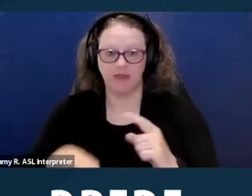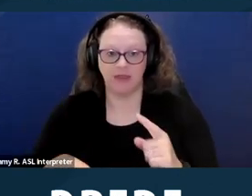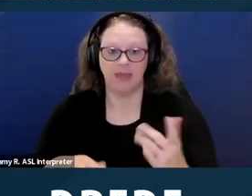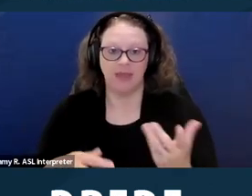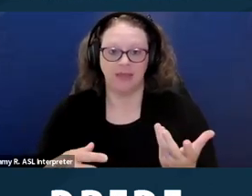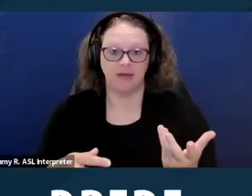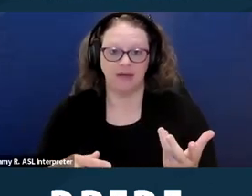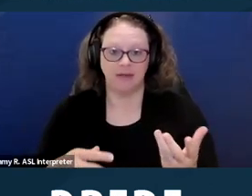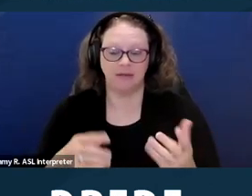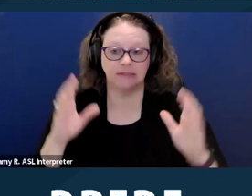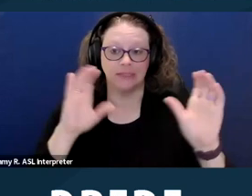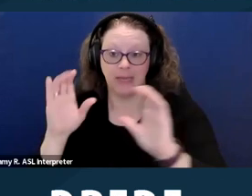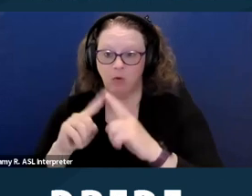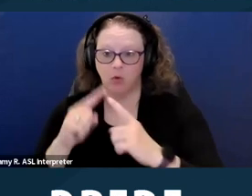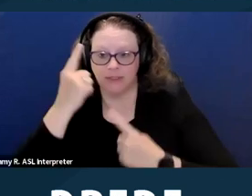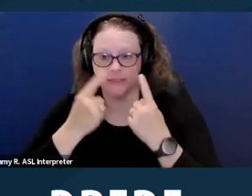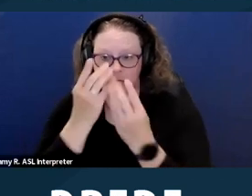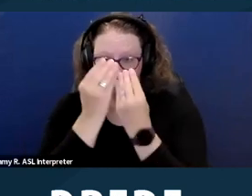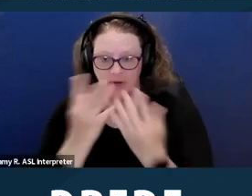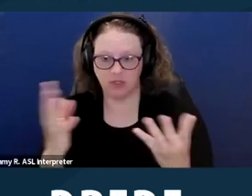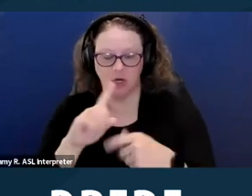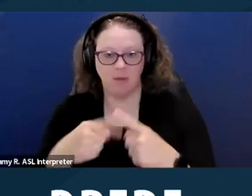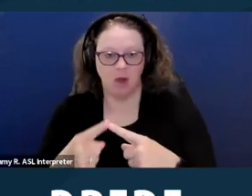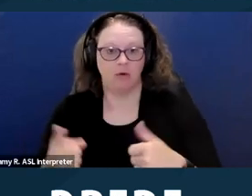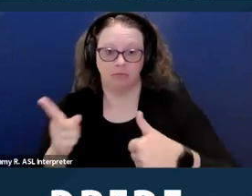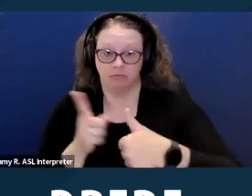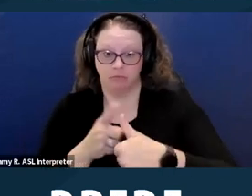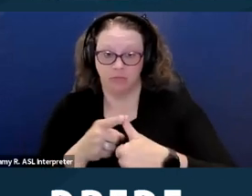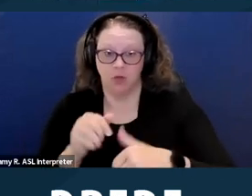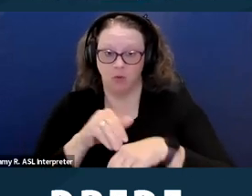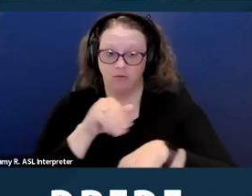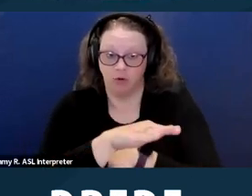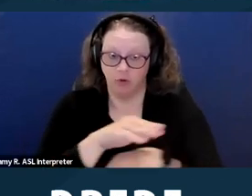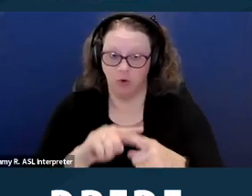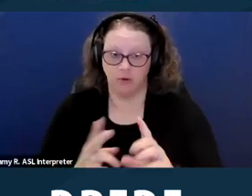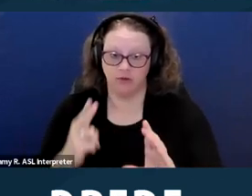or consider information about a referral to or participation in a pretrial